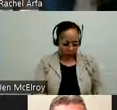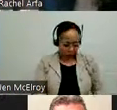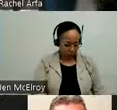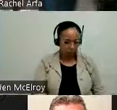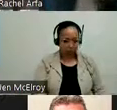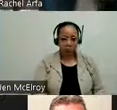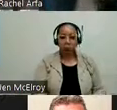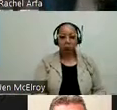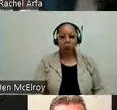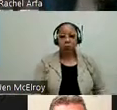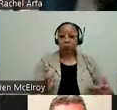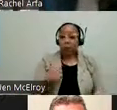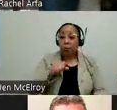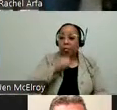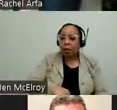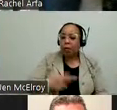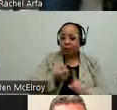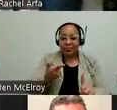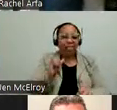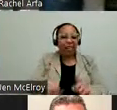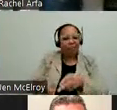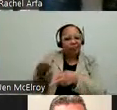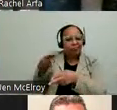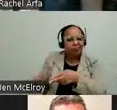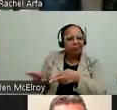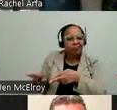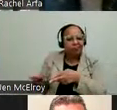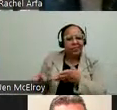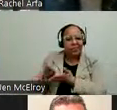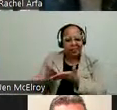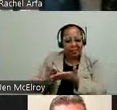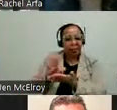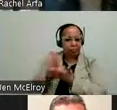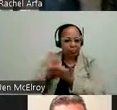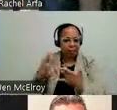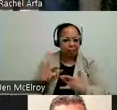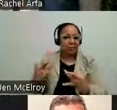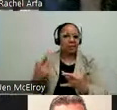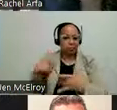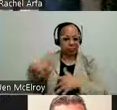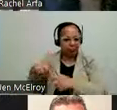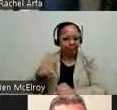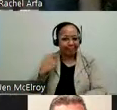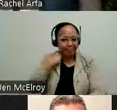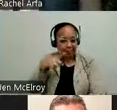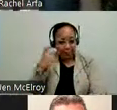that's a little bit of some of the in-person events we've been able to